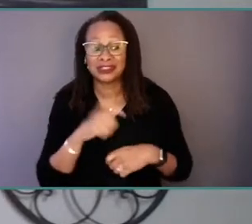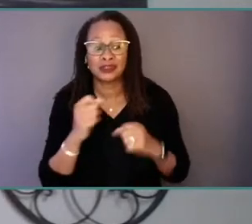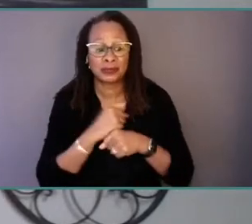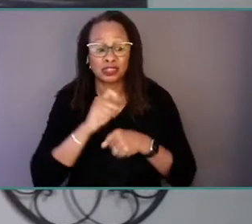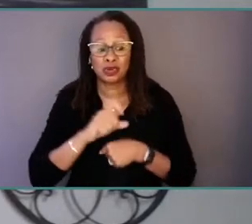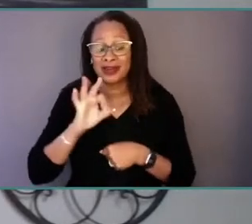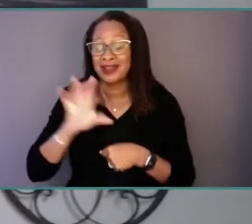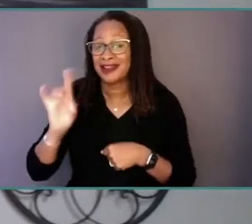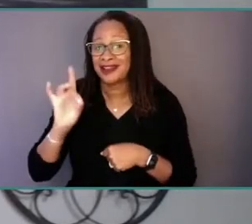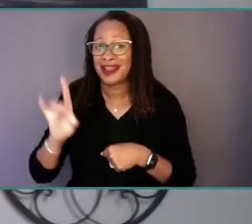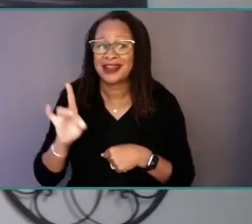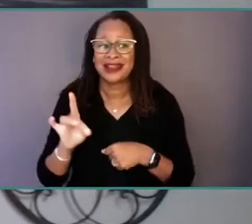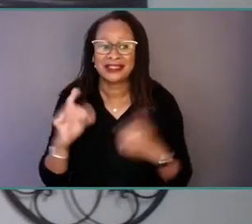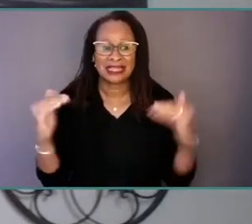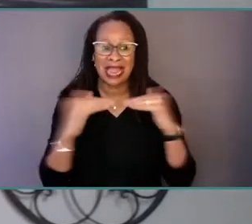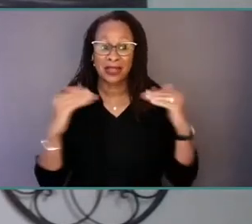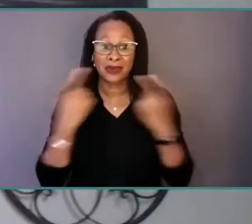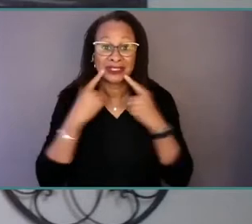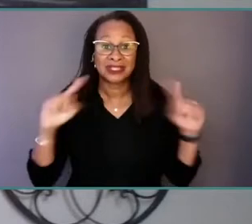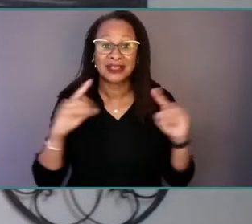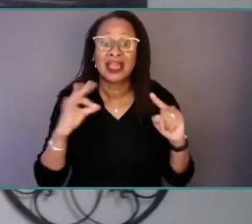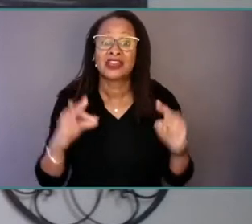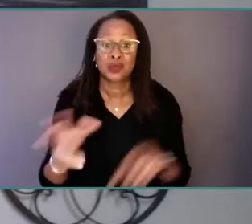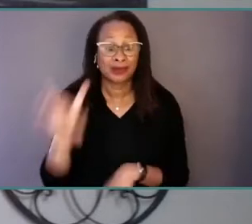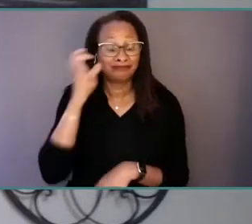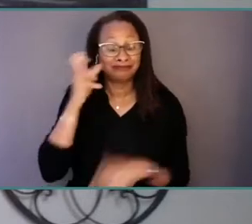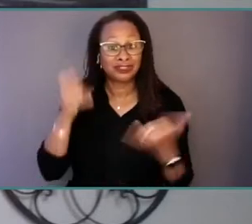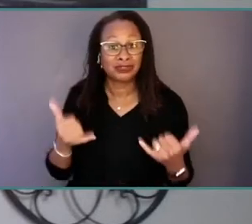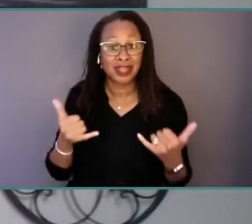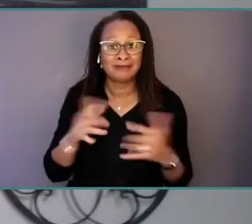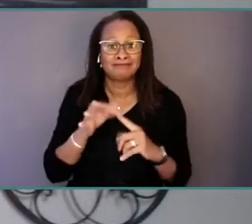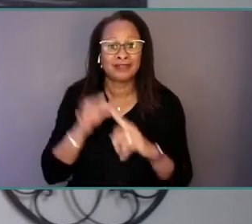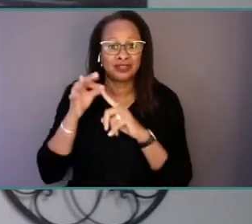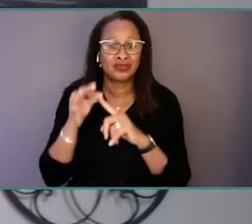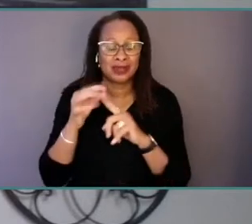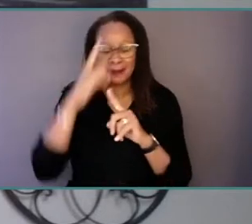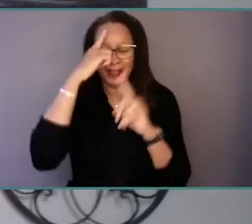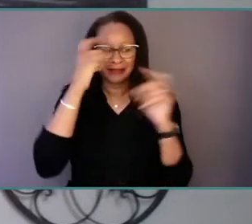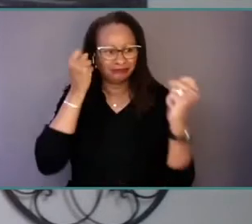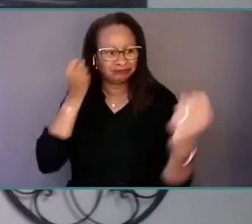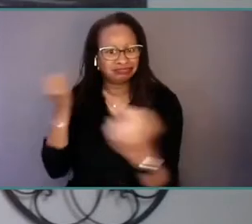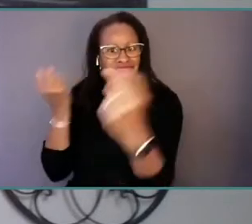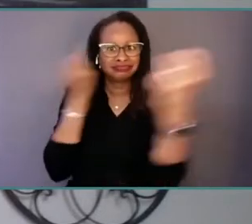You are tuning in today to a unique meeting of the minds. We are featuring expert panelists and speakers